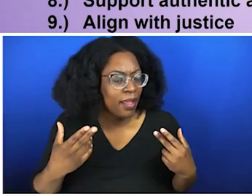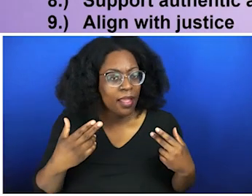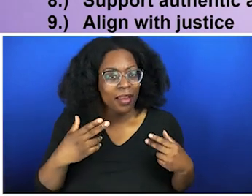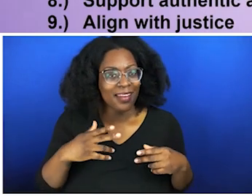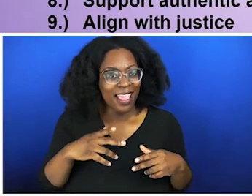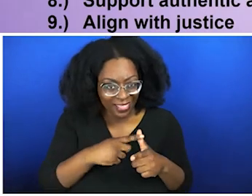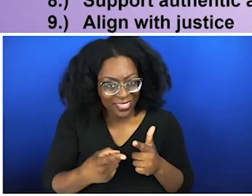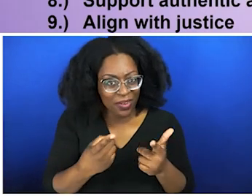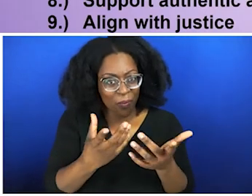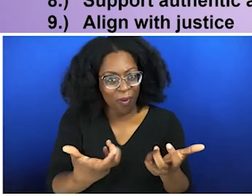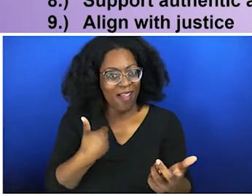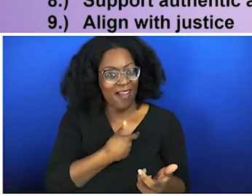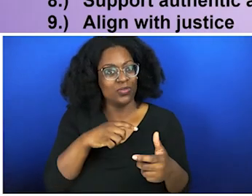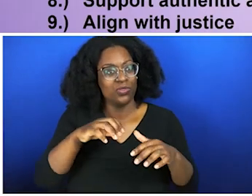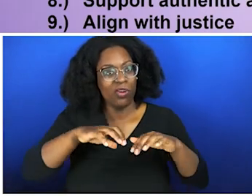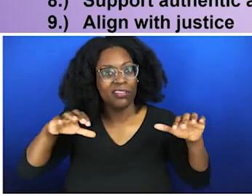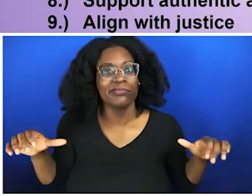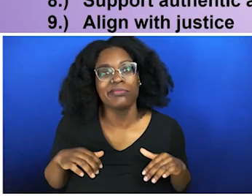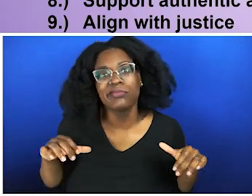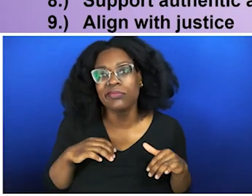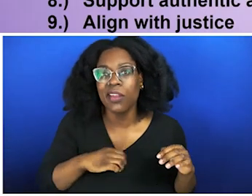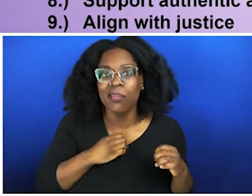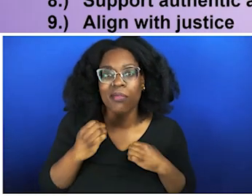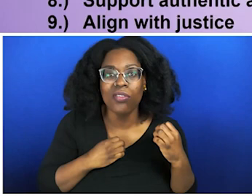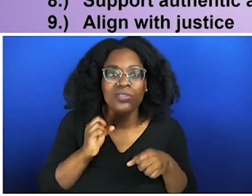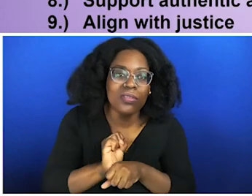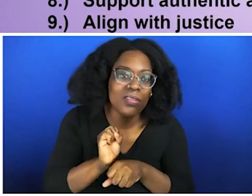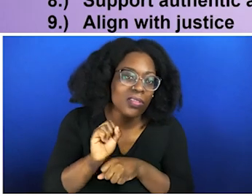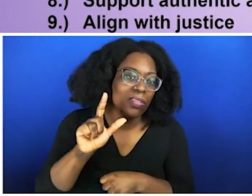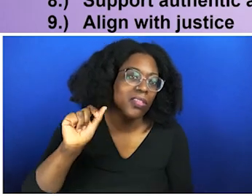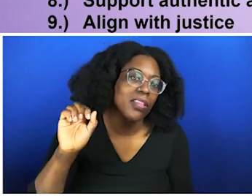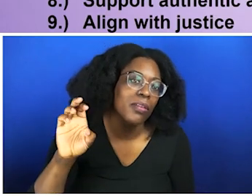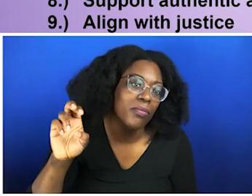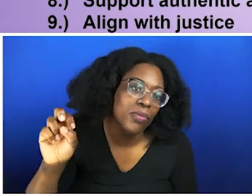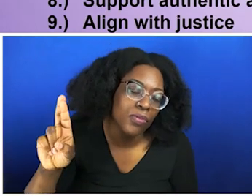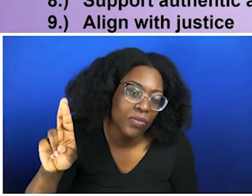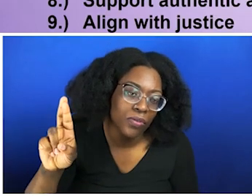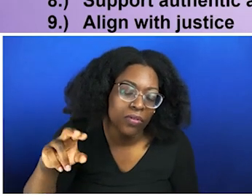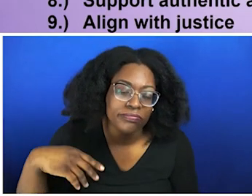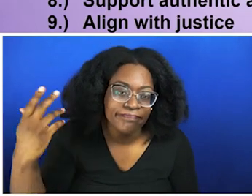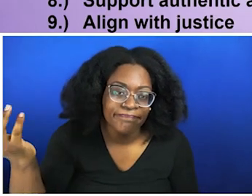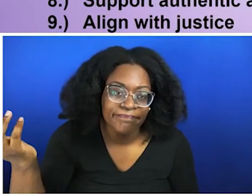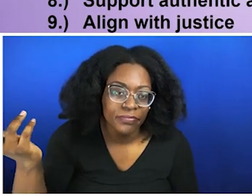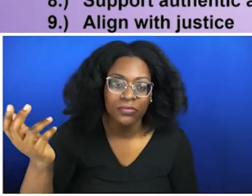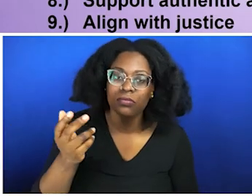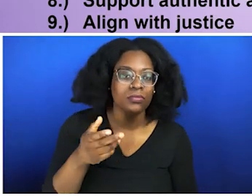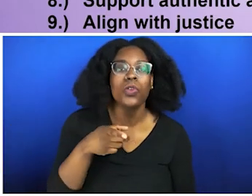emotional labor too is too much. So what can you do to pick up that slack? But not doing